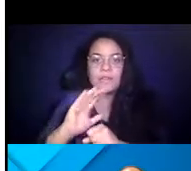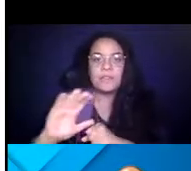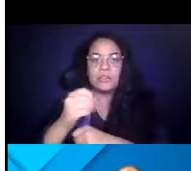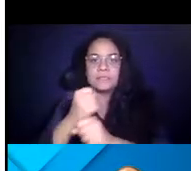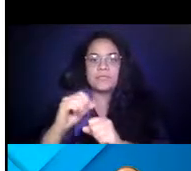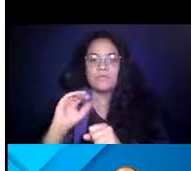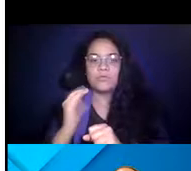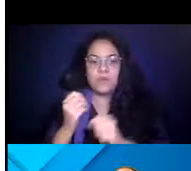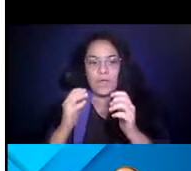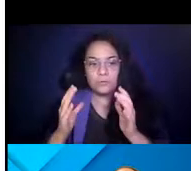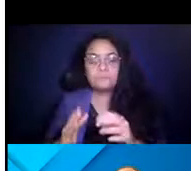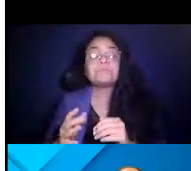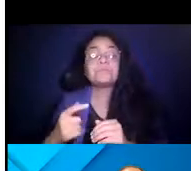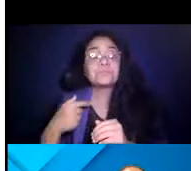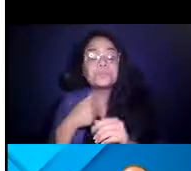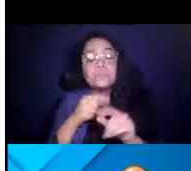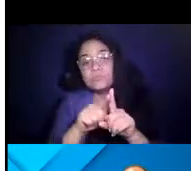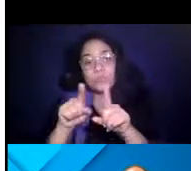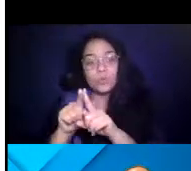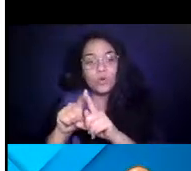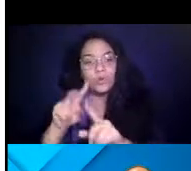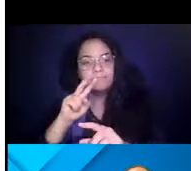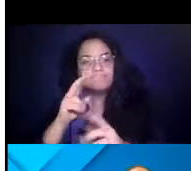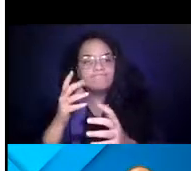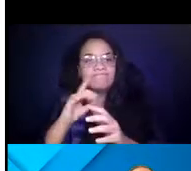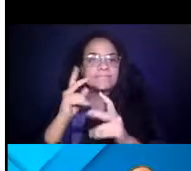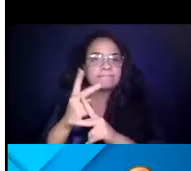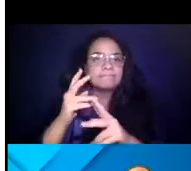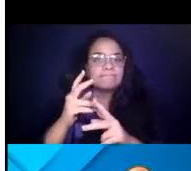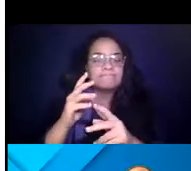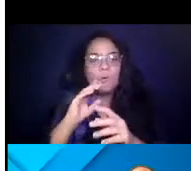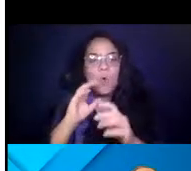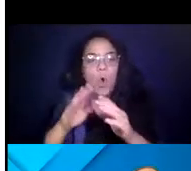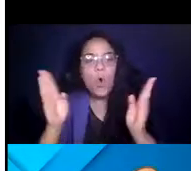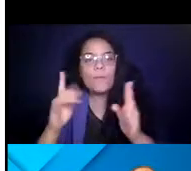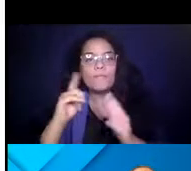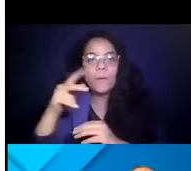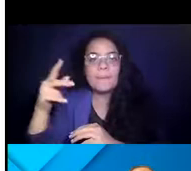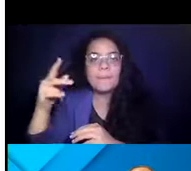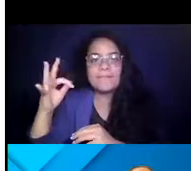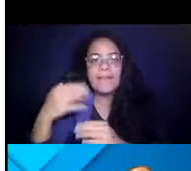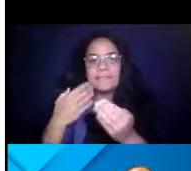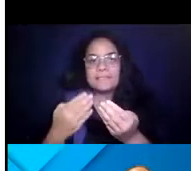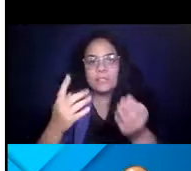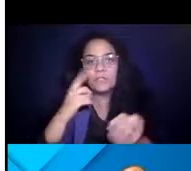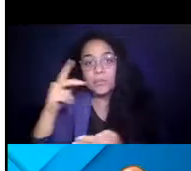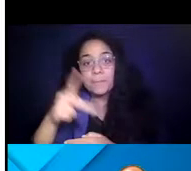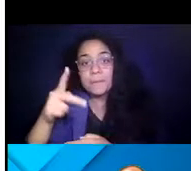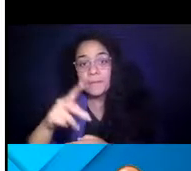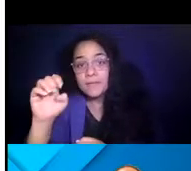14:49:37 We looked at being open if there were suggestions for PPE or general safety